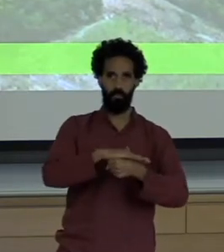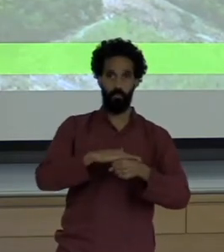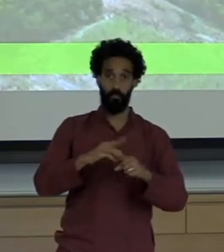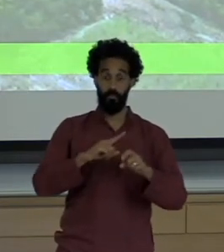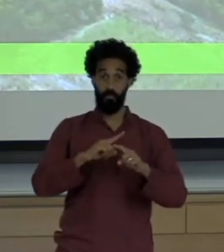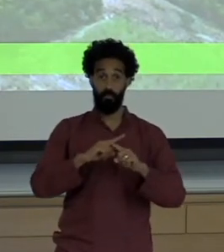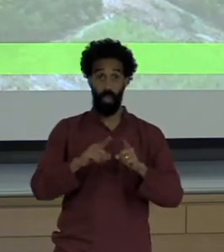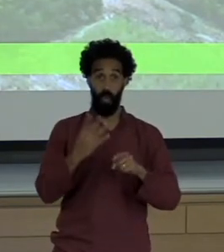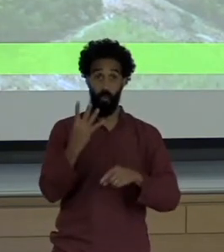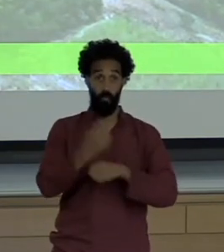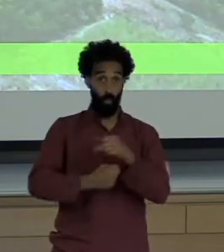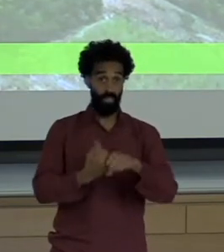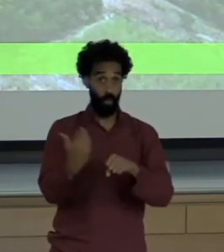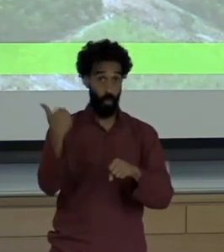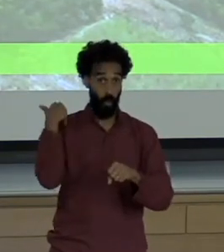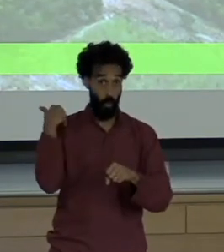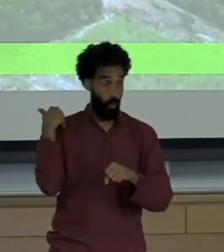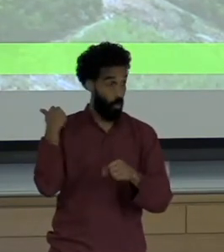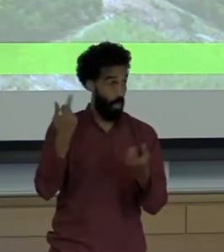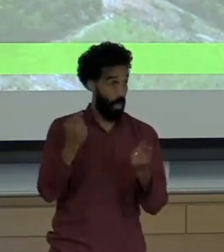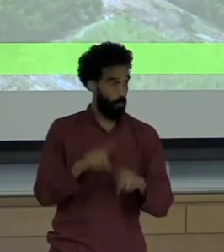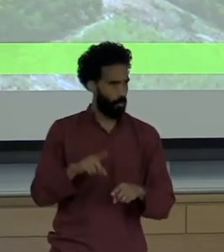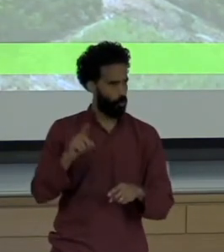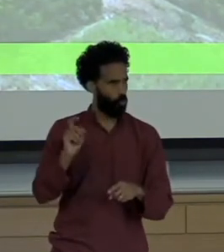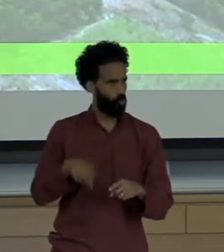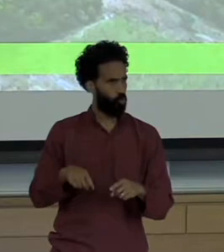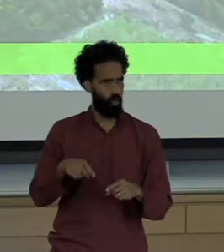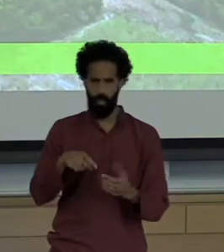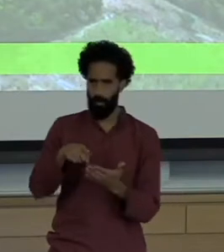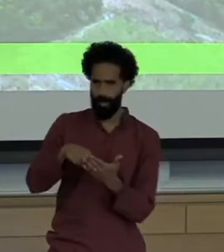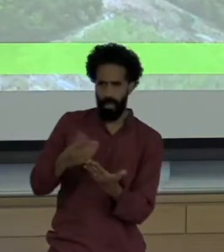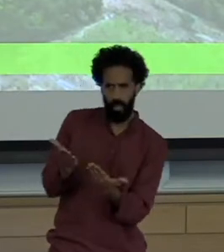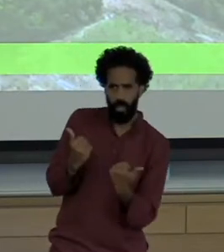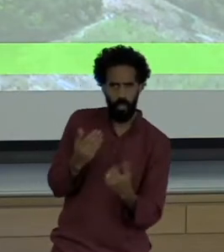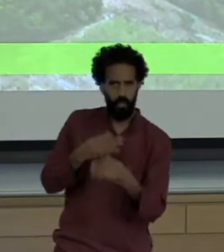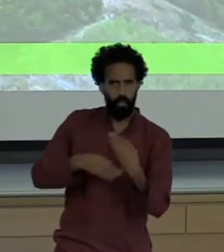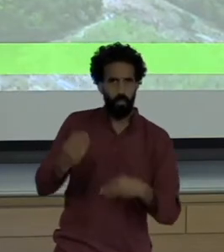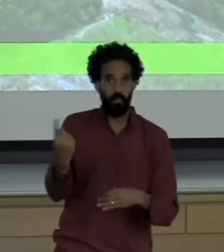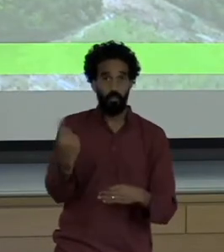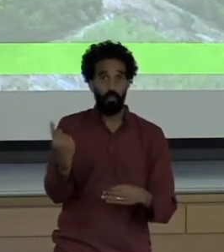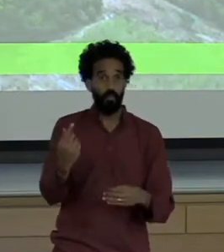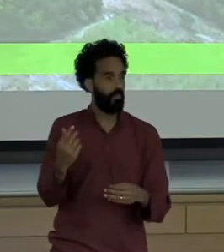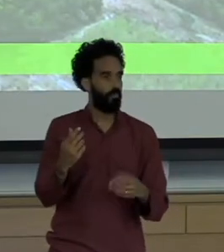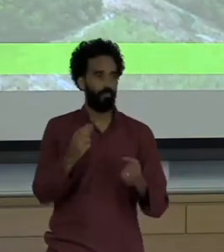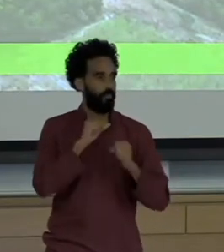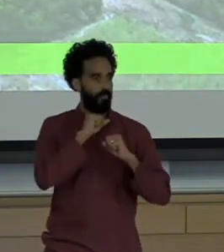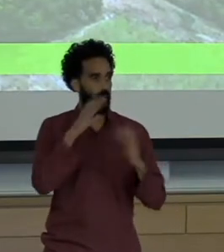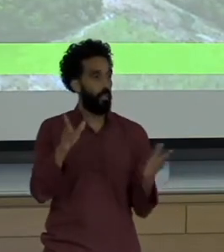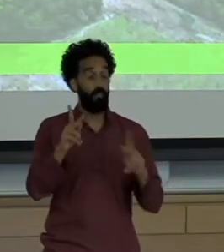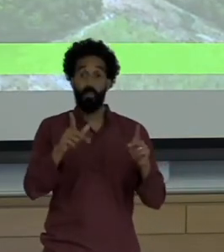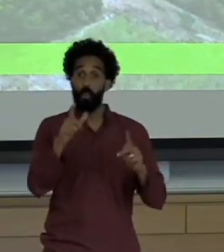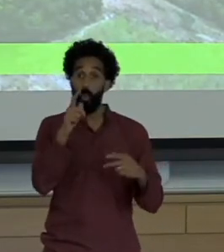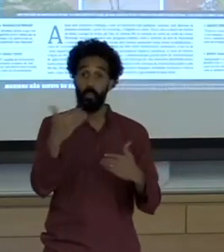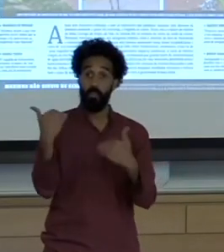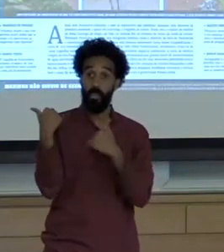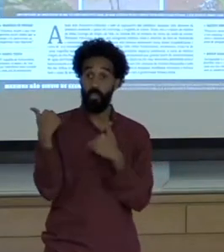Really no reparation and those responsible remain largely unaccountable so